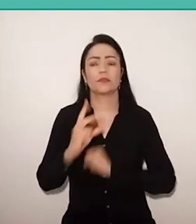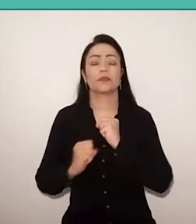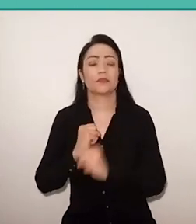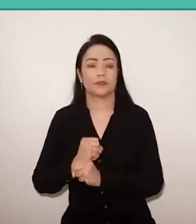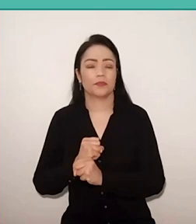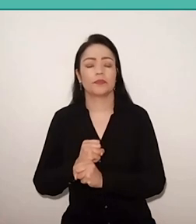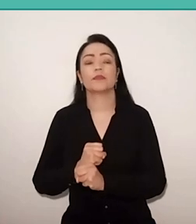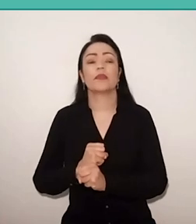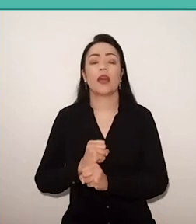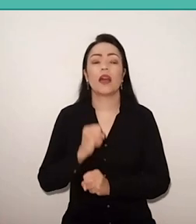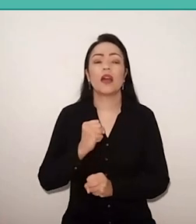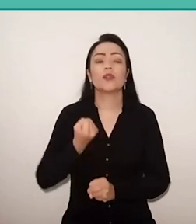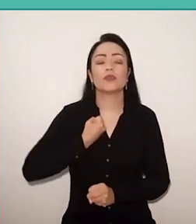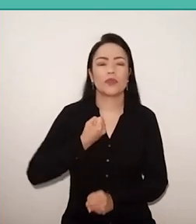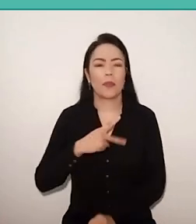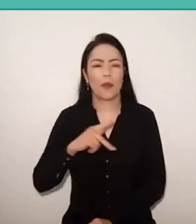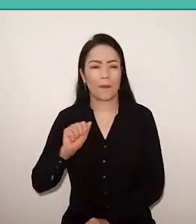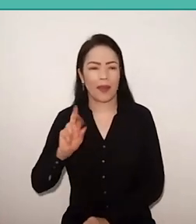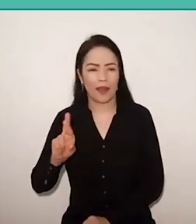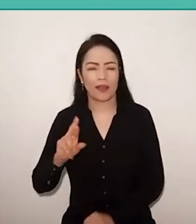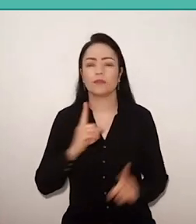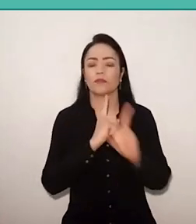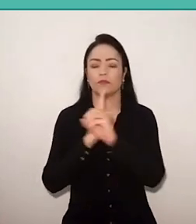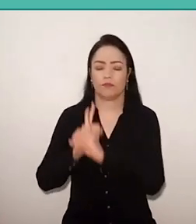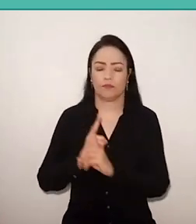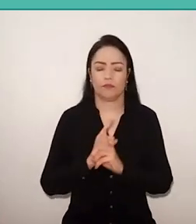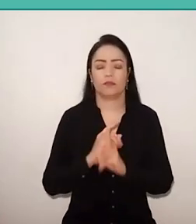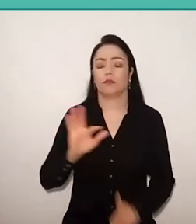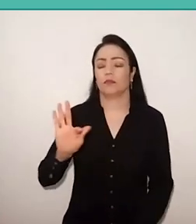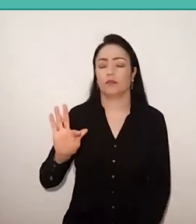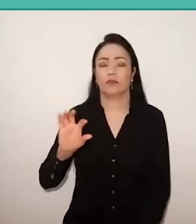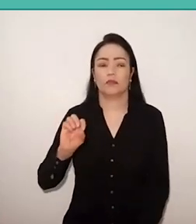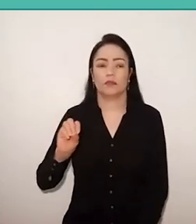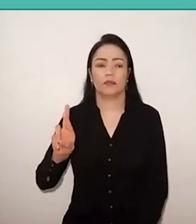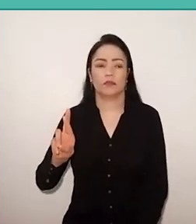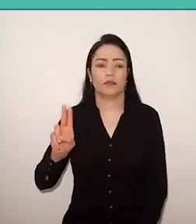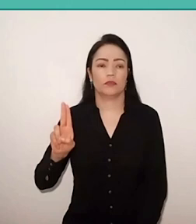the International Meeting of the Paulo Freire Forum, that brings together Freire’s followers from all over the world.